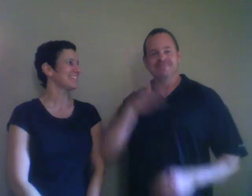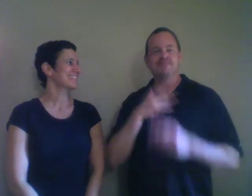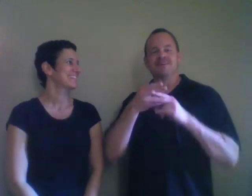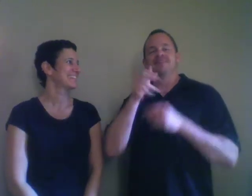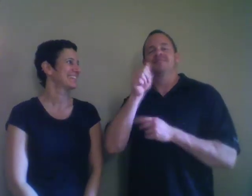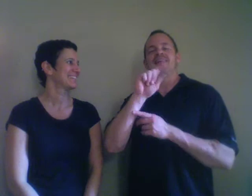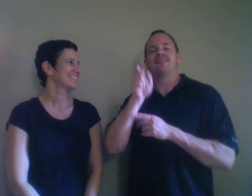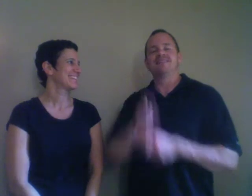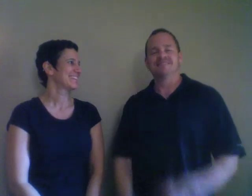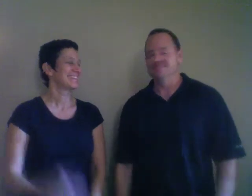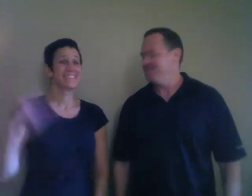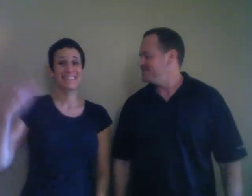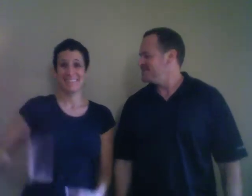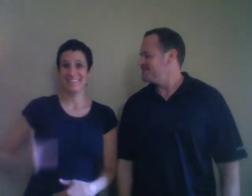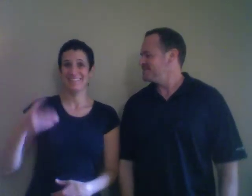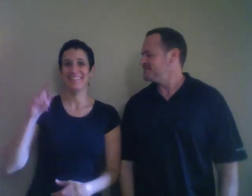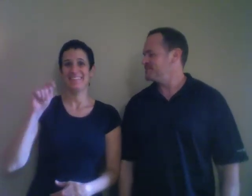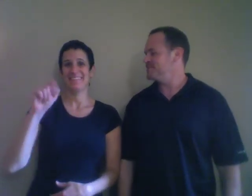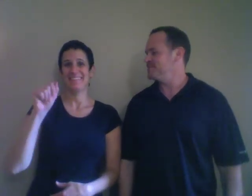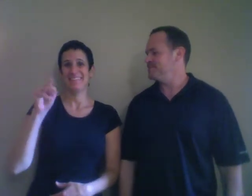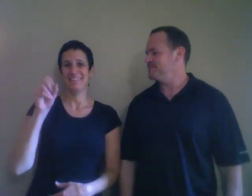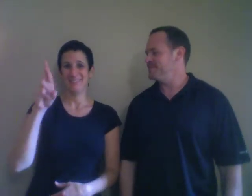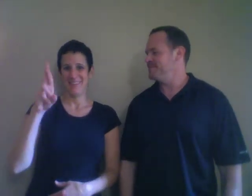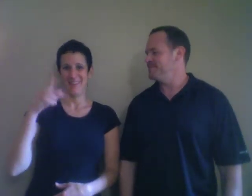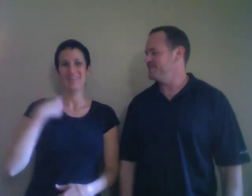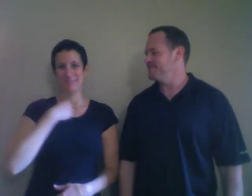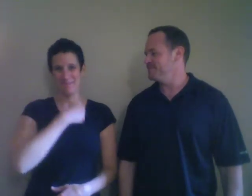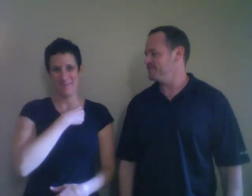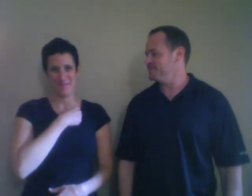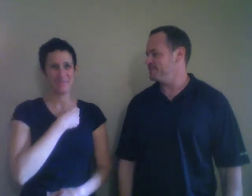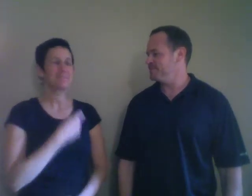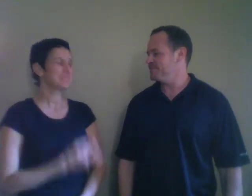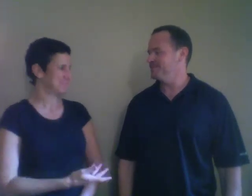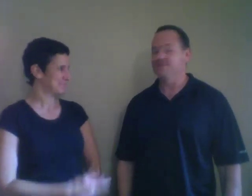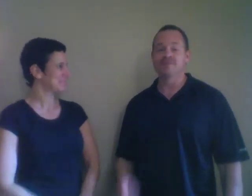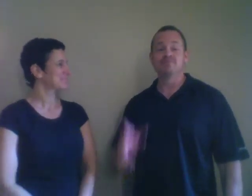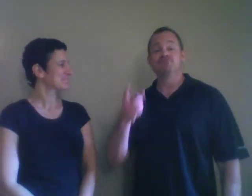Hello, my name is Alex and my name is Tamar.